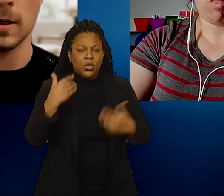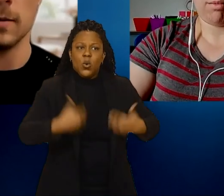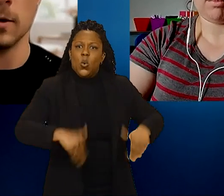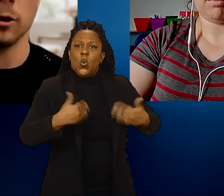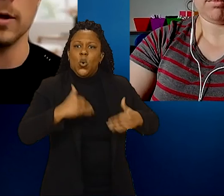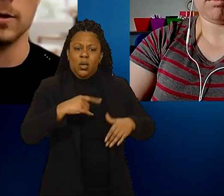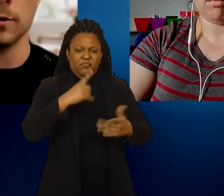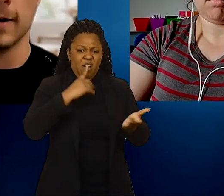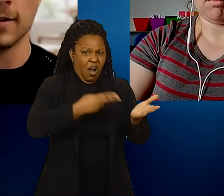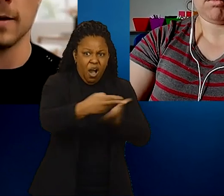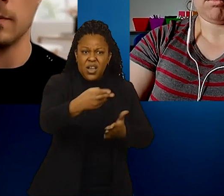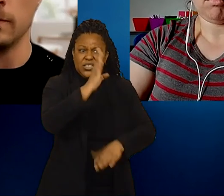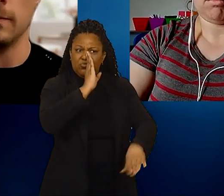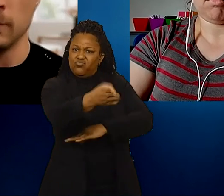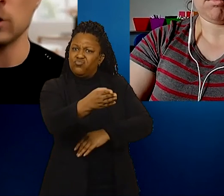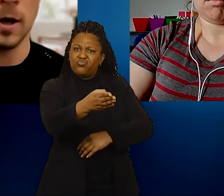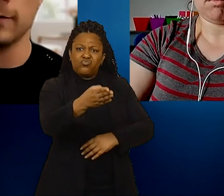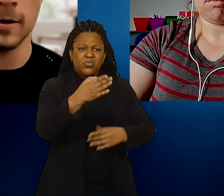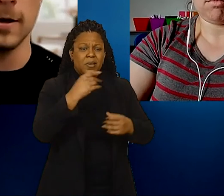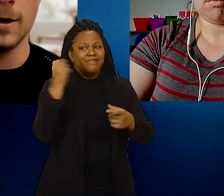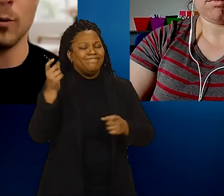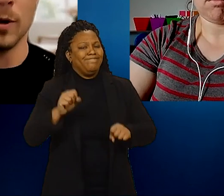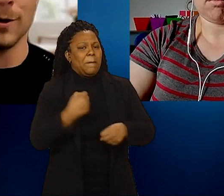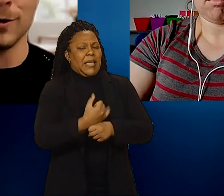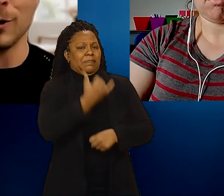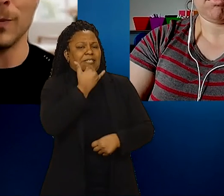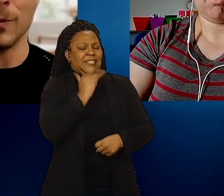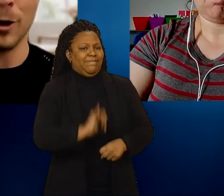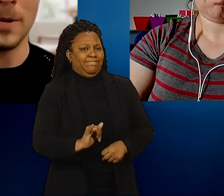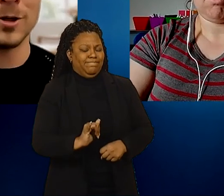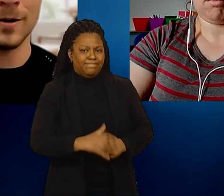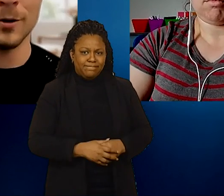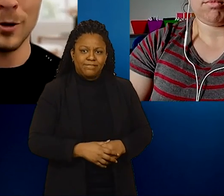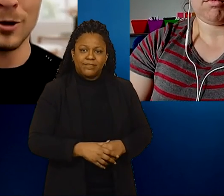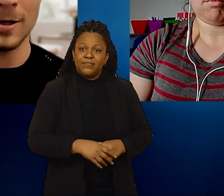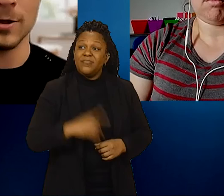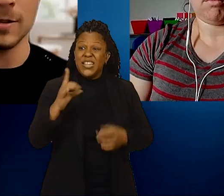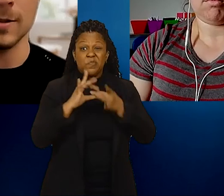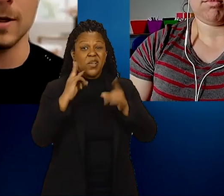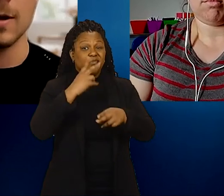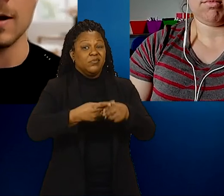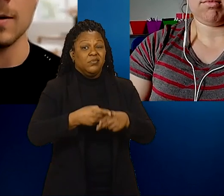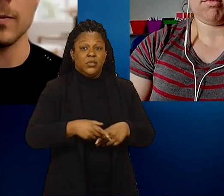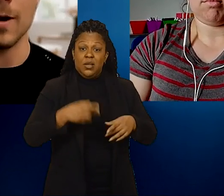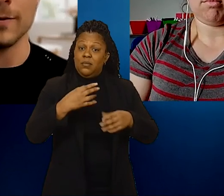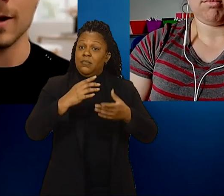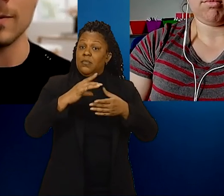And he alluded to the fact that most often, when, you know there are budget negotiations often times